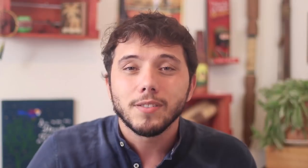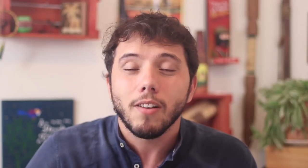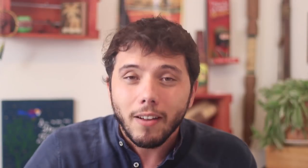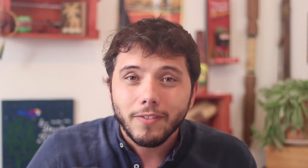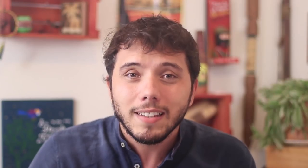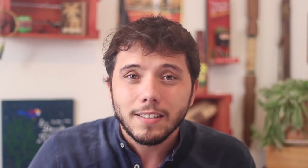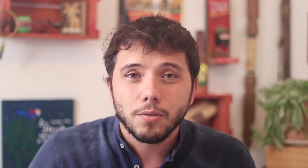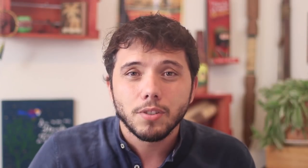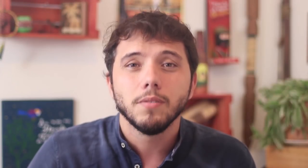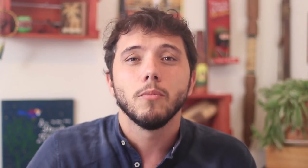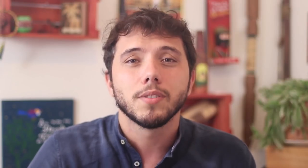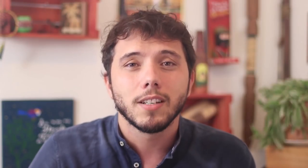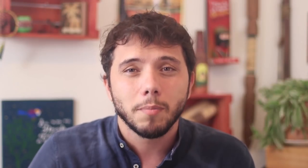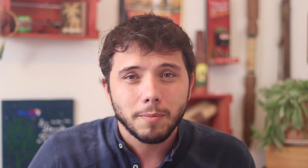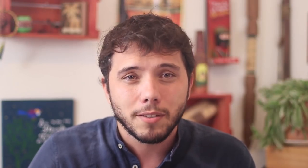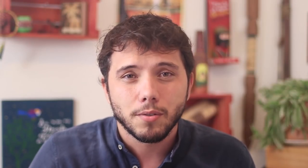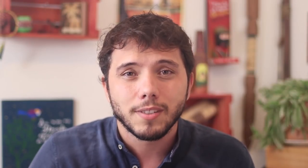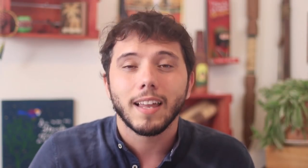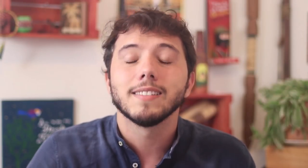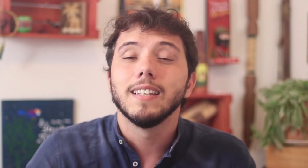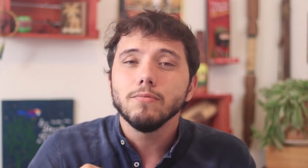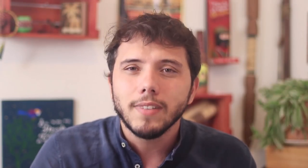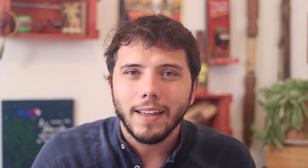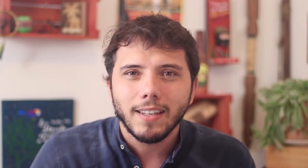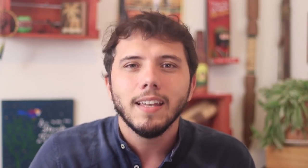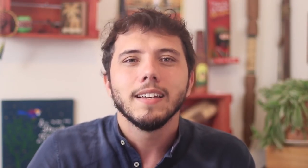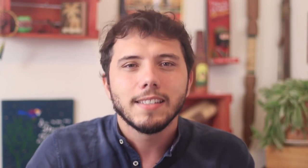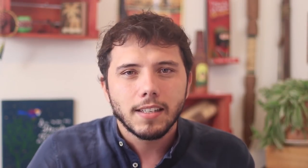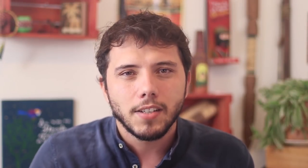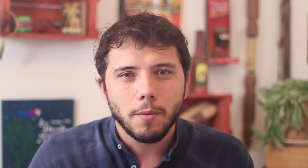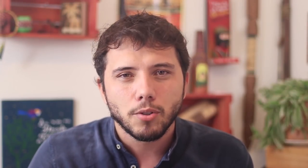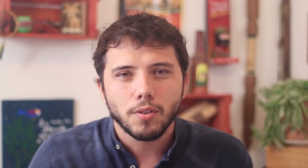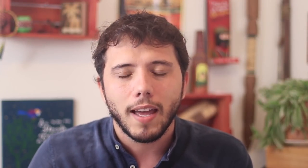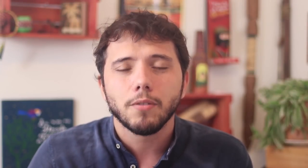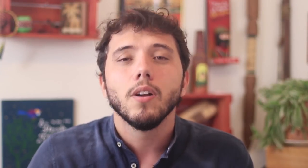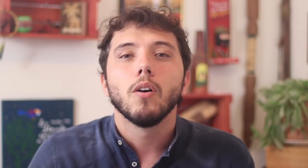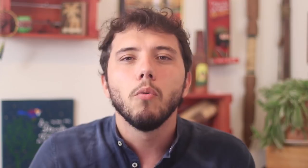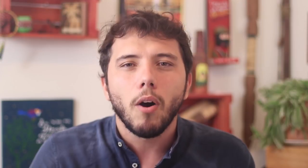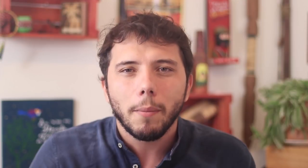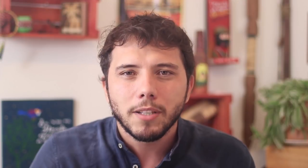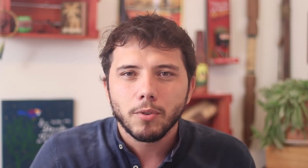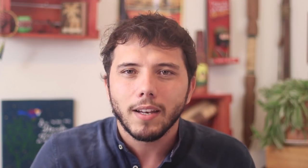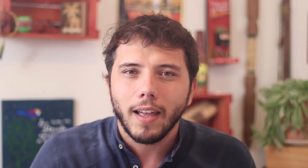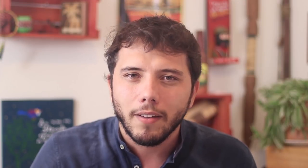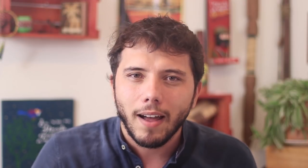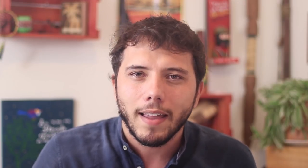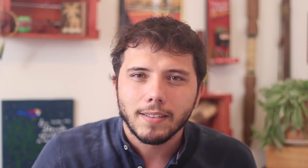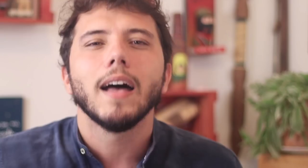We can save lives today by showing people that they shouldn't follow Jair Bolsonaro into the abyss he wants to lead them to.